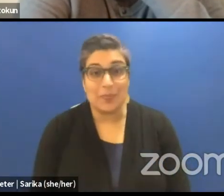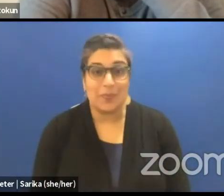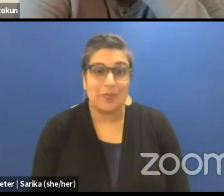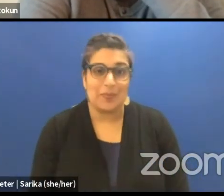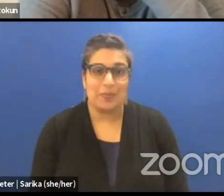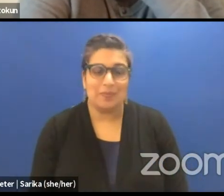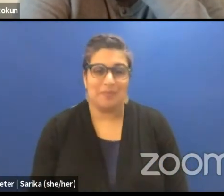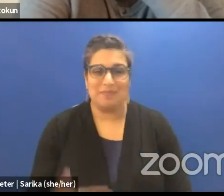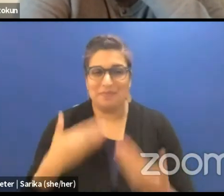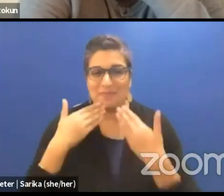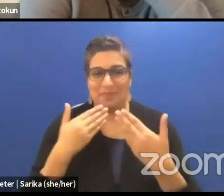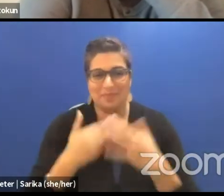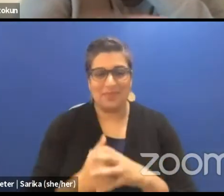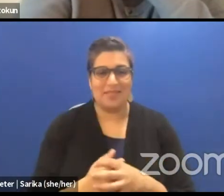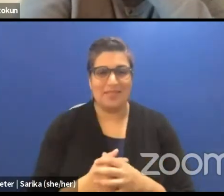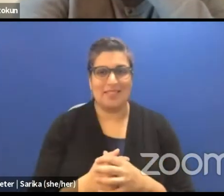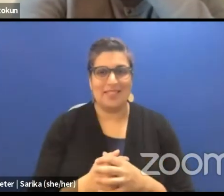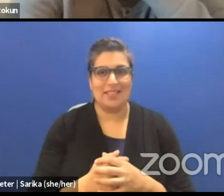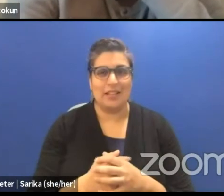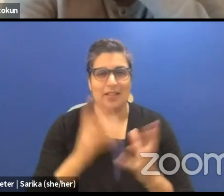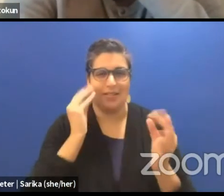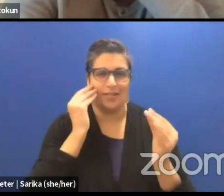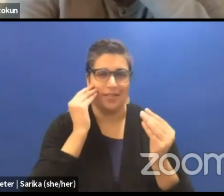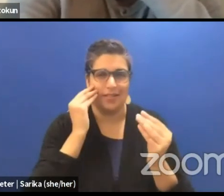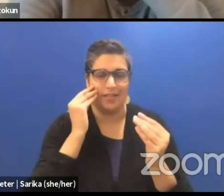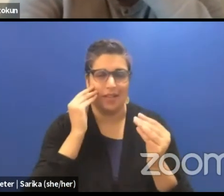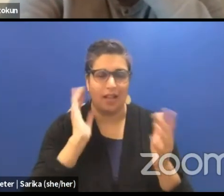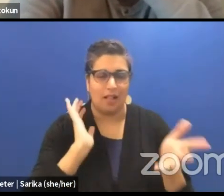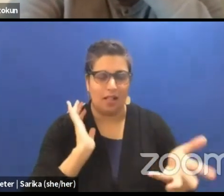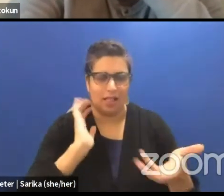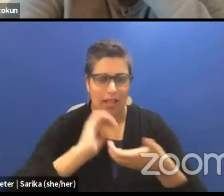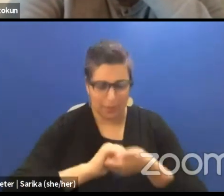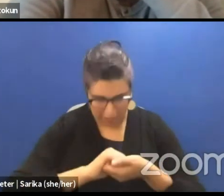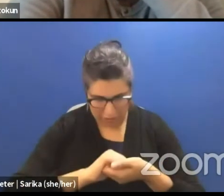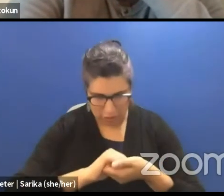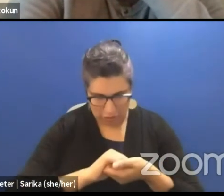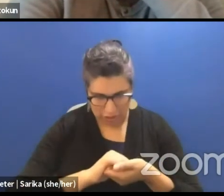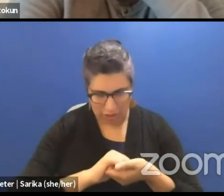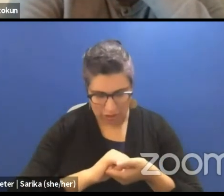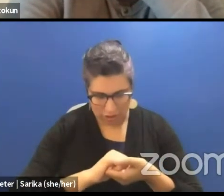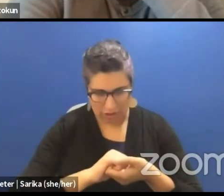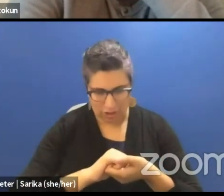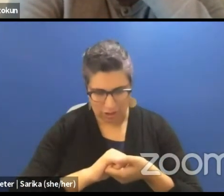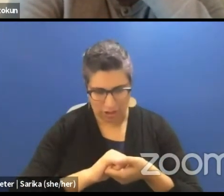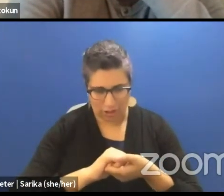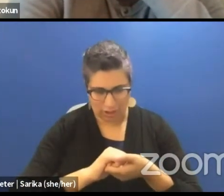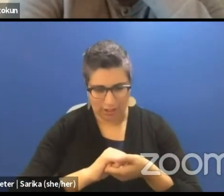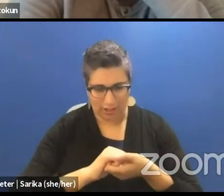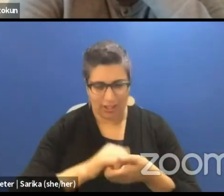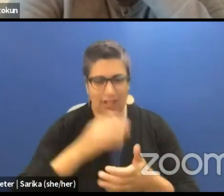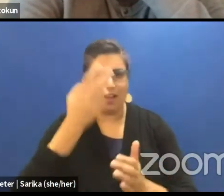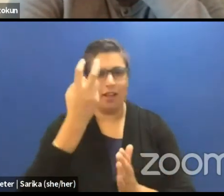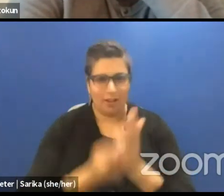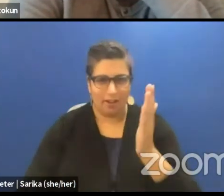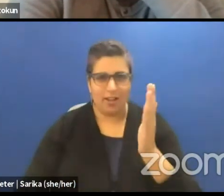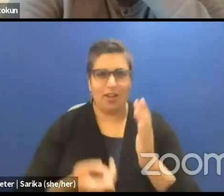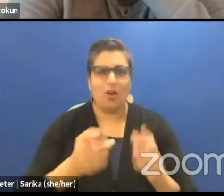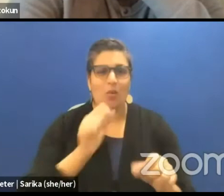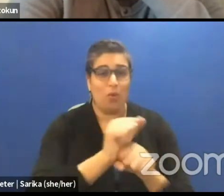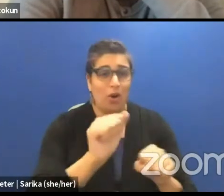Thank you for that. 'Cause then thinking about collaboration within the context of what you're talking about, you're working with someone for 17 years,